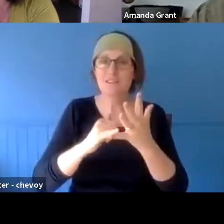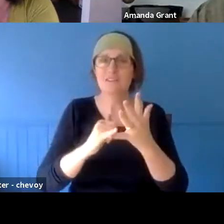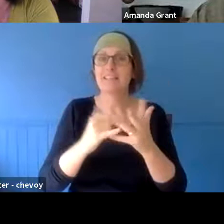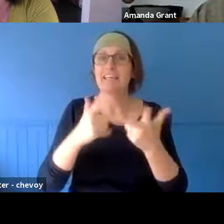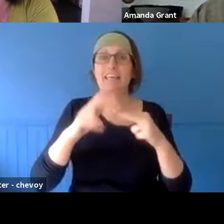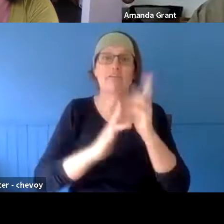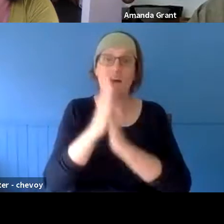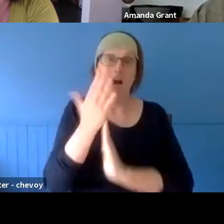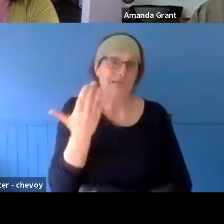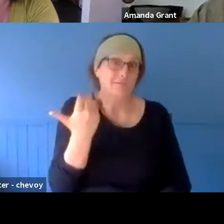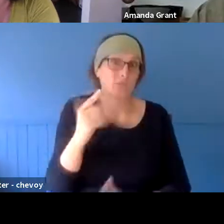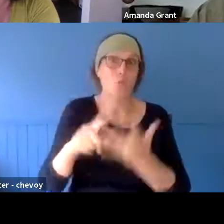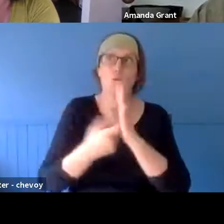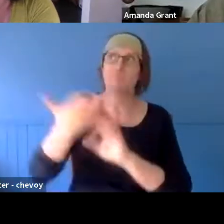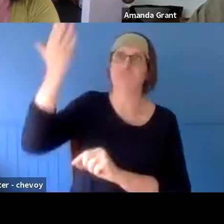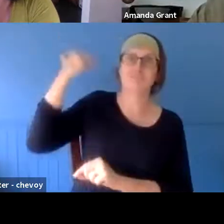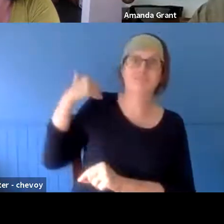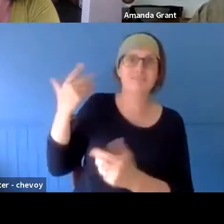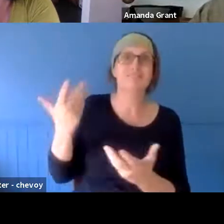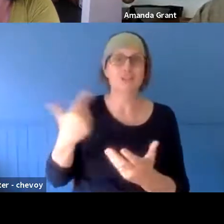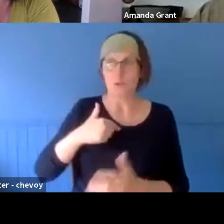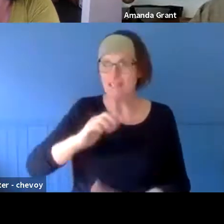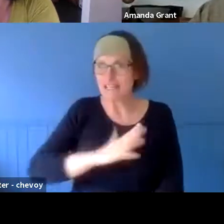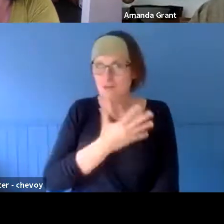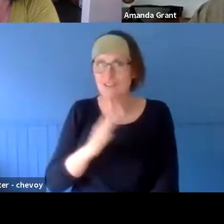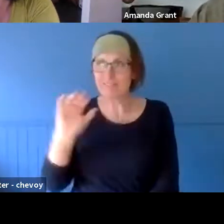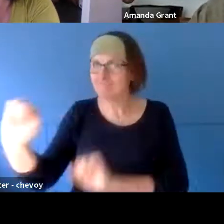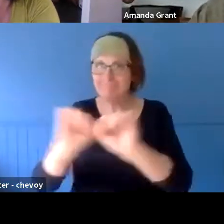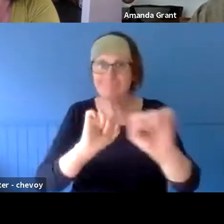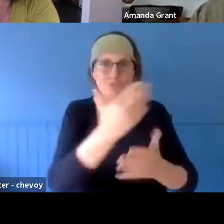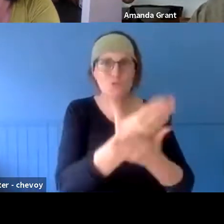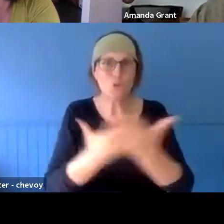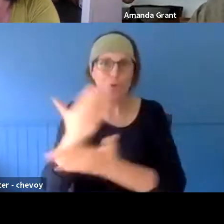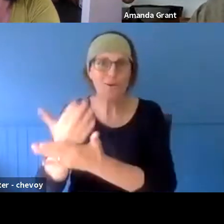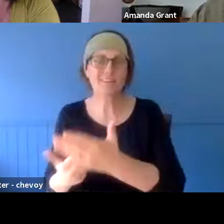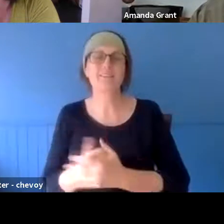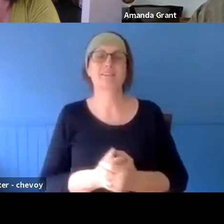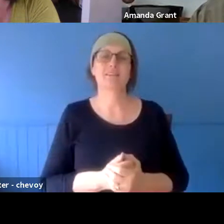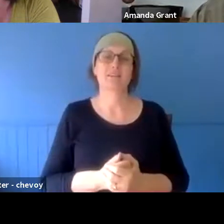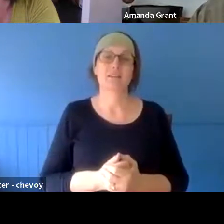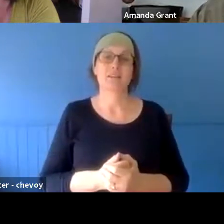fascinating to hear. But, yeah, obviously still very much in the